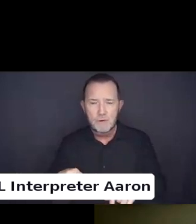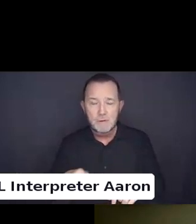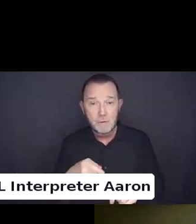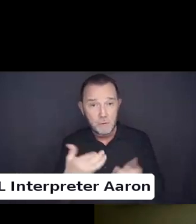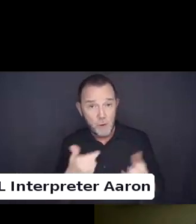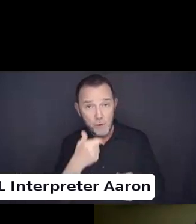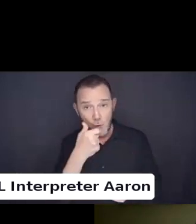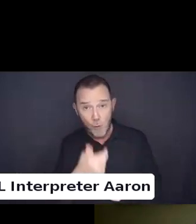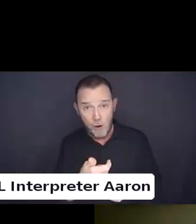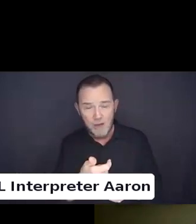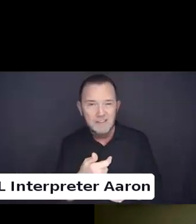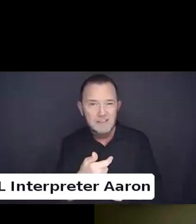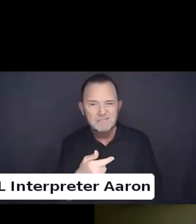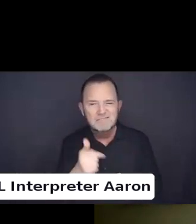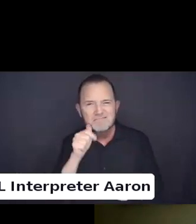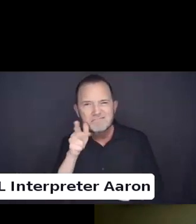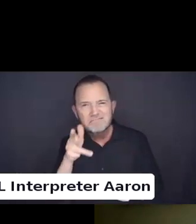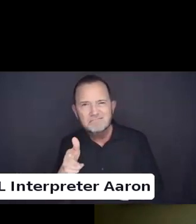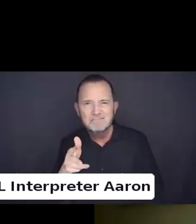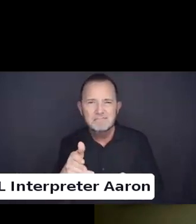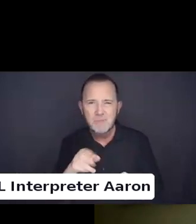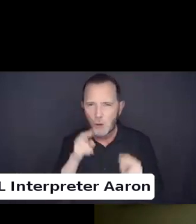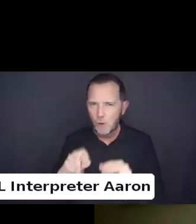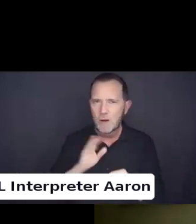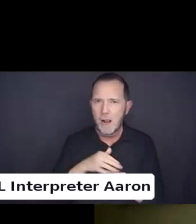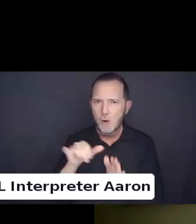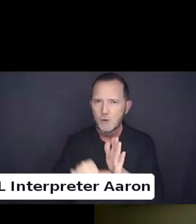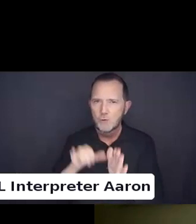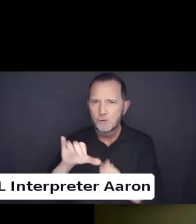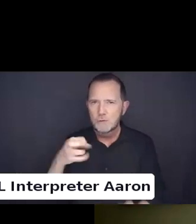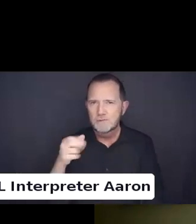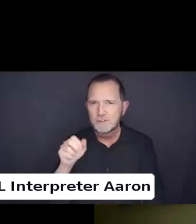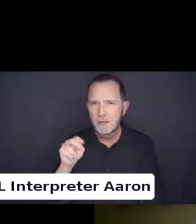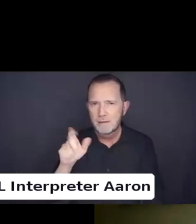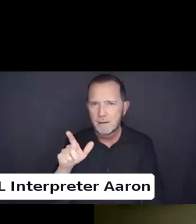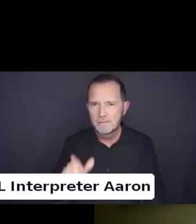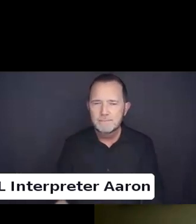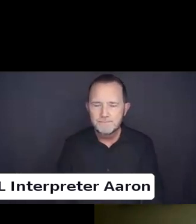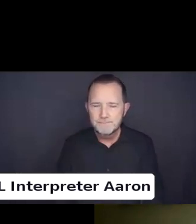channel later this week. Additionally after the webinar ends.